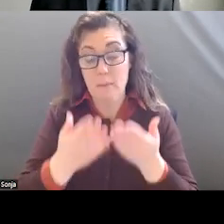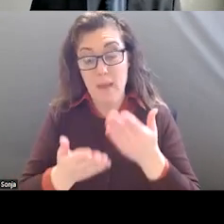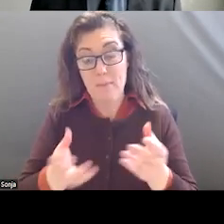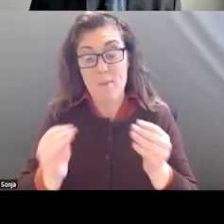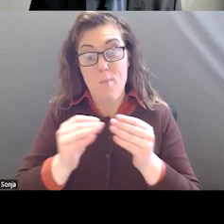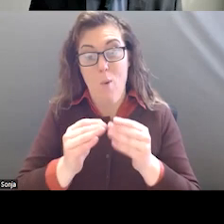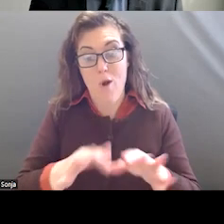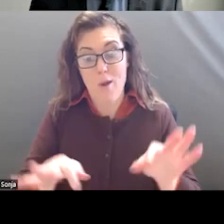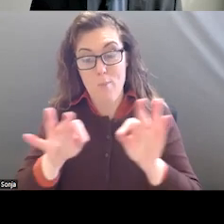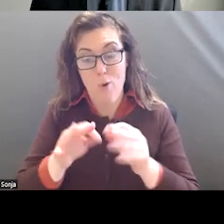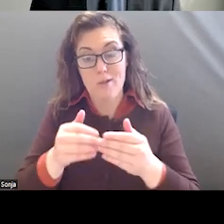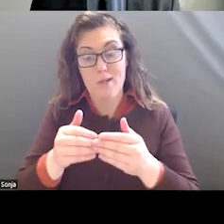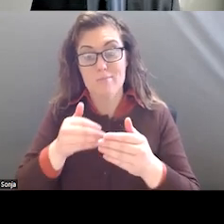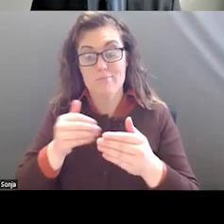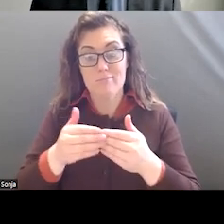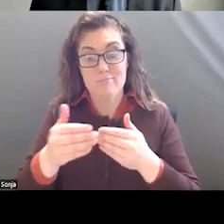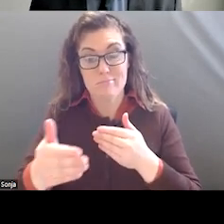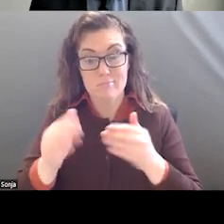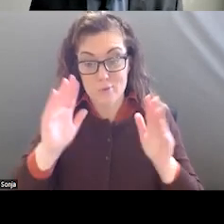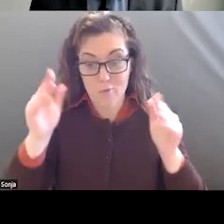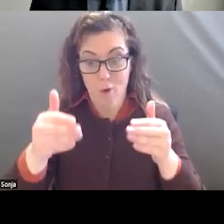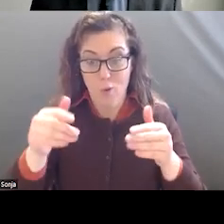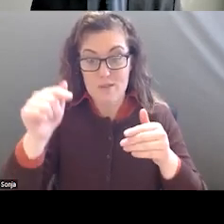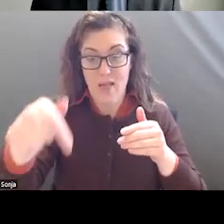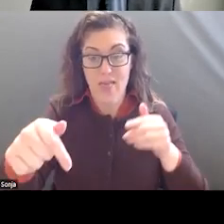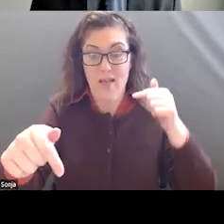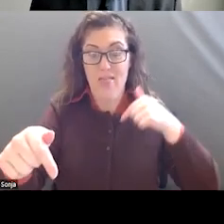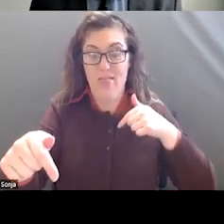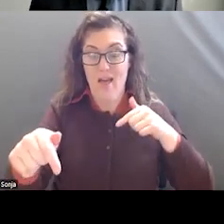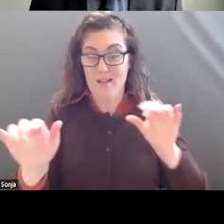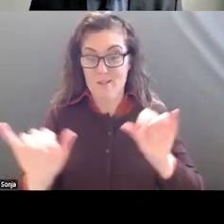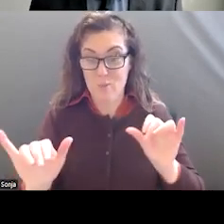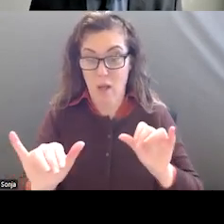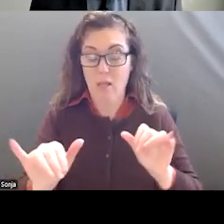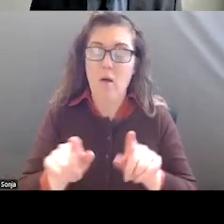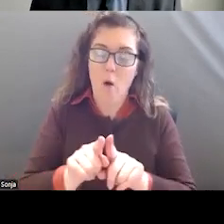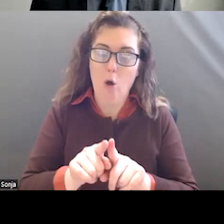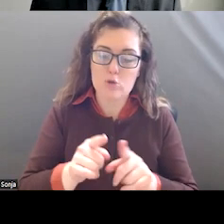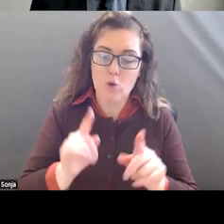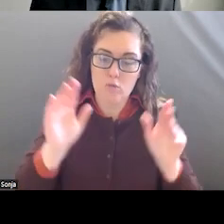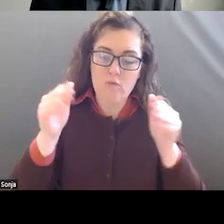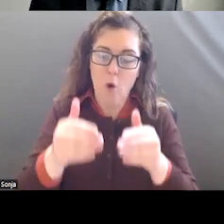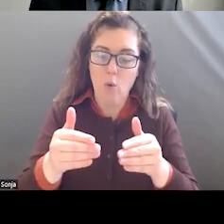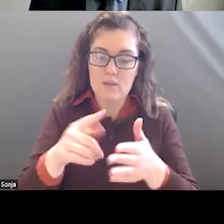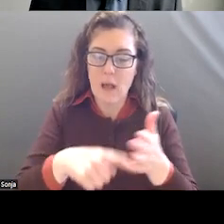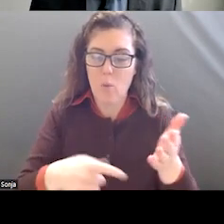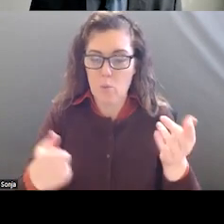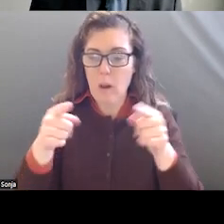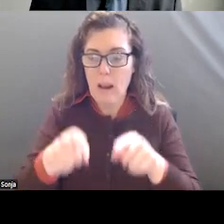WE ALSO NEED TO FOCUS ON THAT IN ADDITION TO THE SPECIFIC FOCUS OF 988. ANOTHER